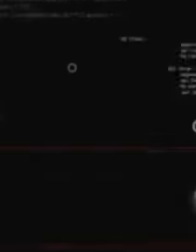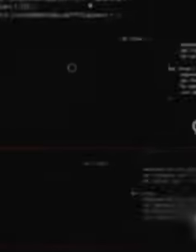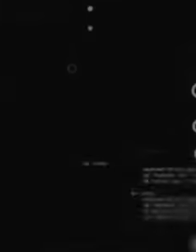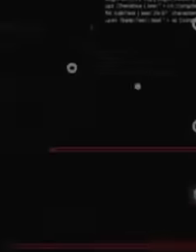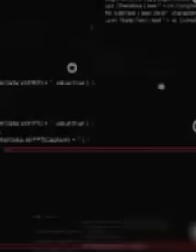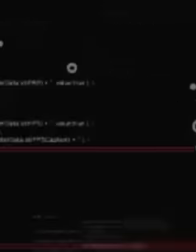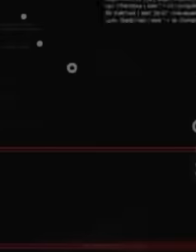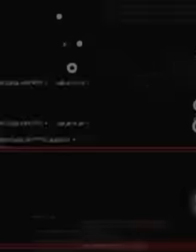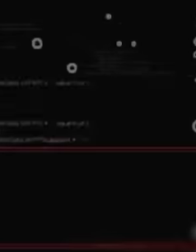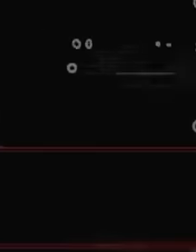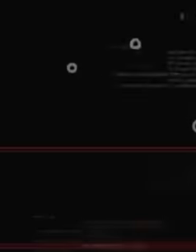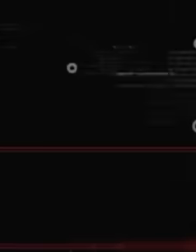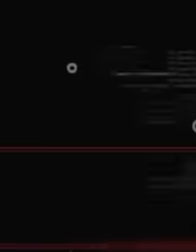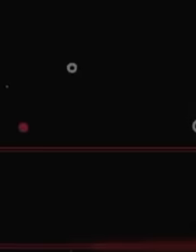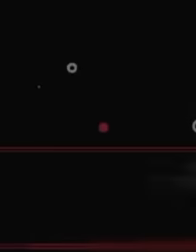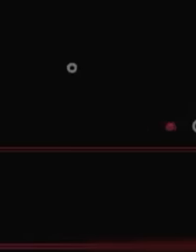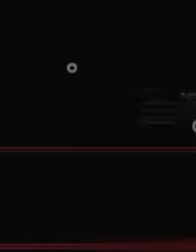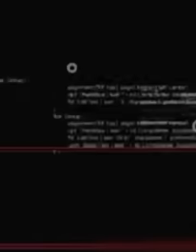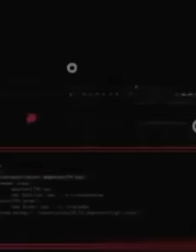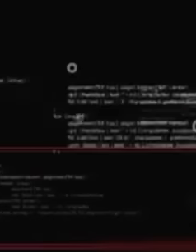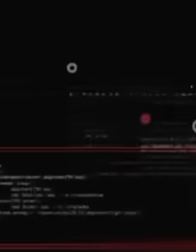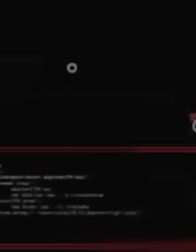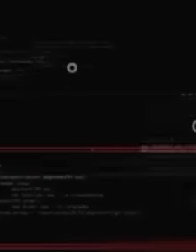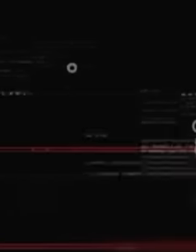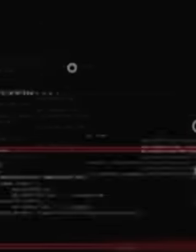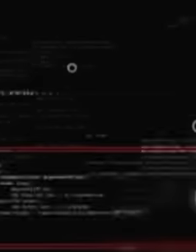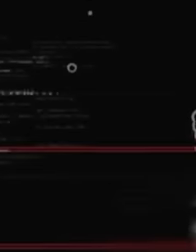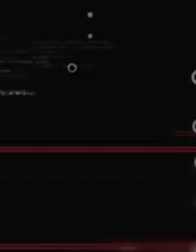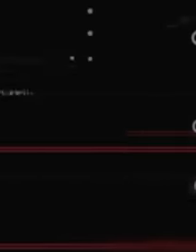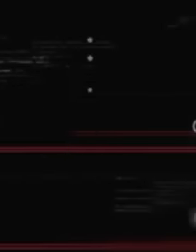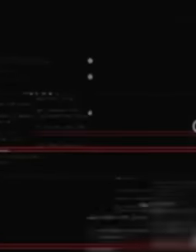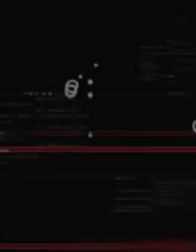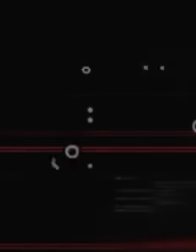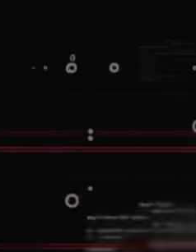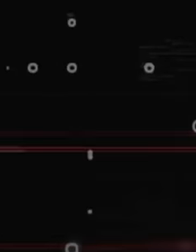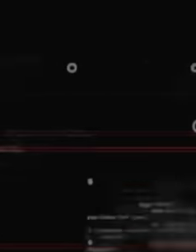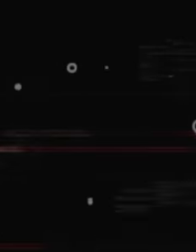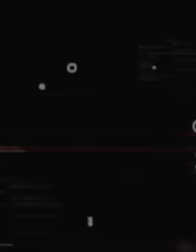State apparatus against us this Monday morning confirmed the investigation undertaken by